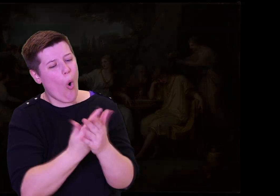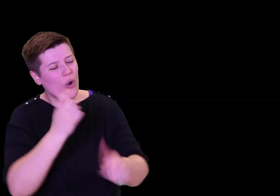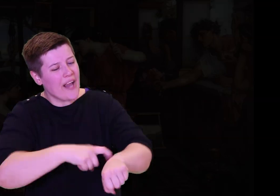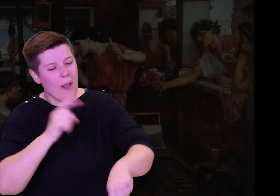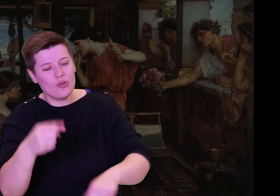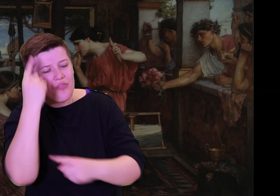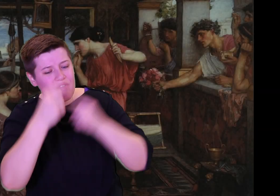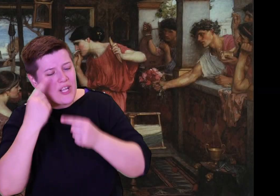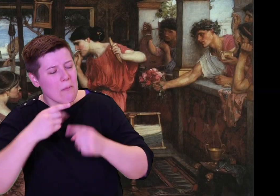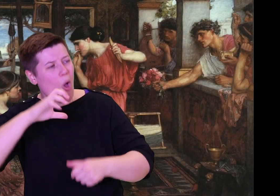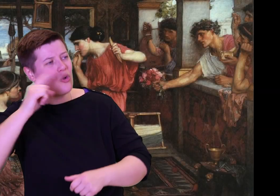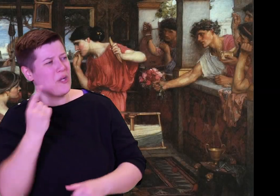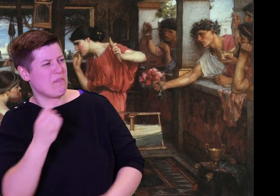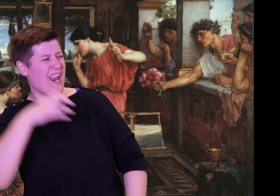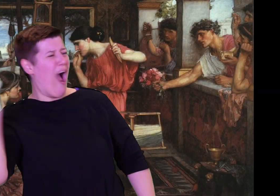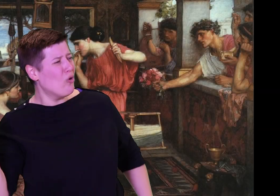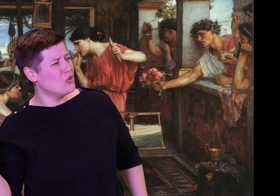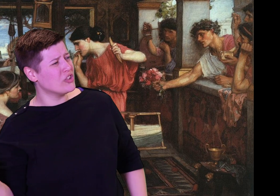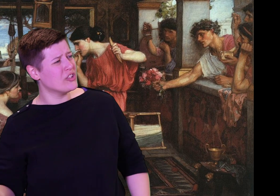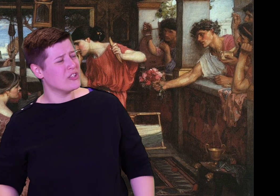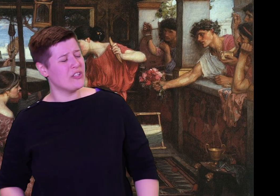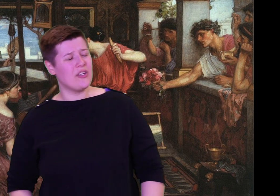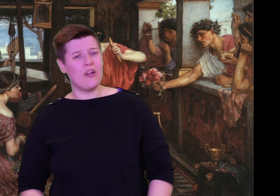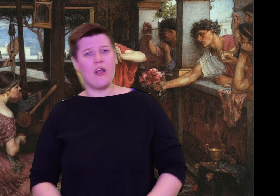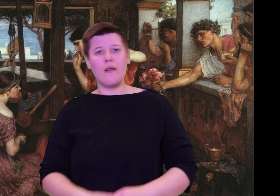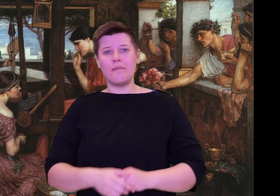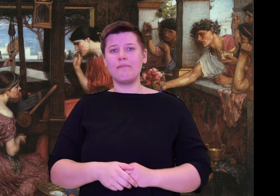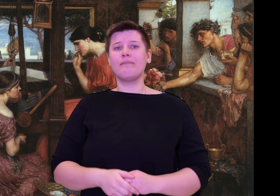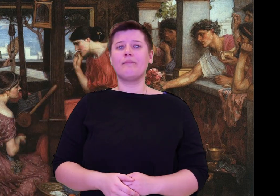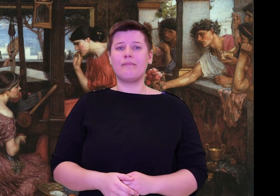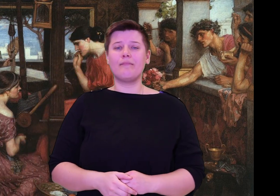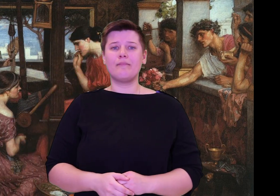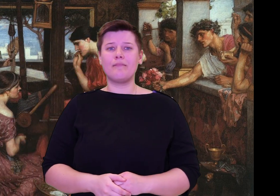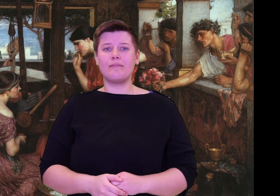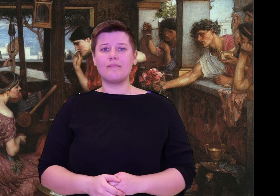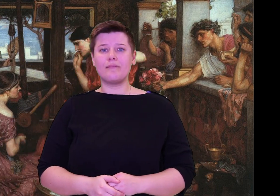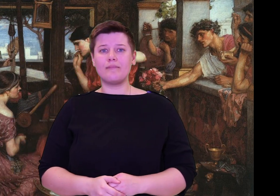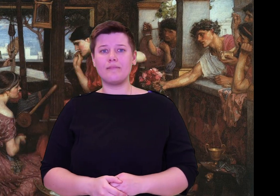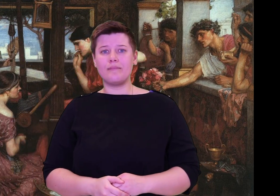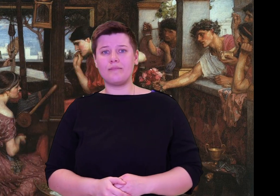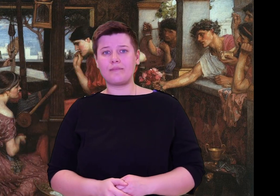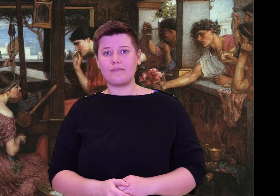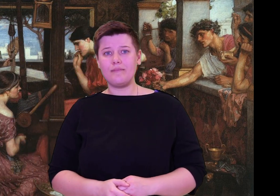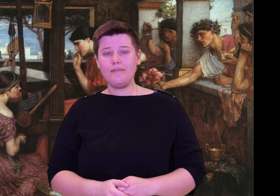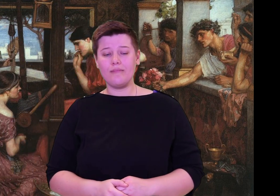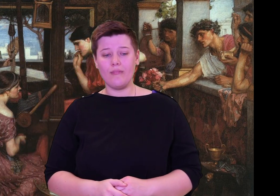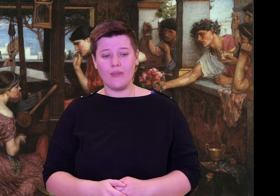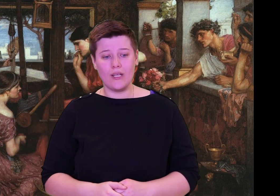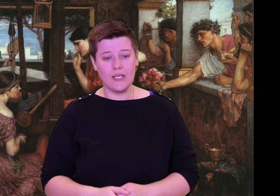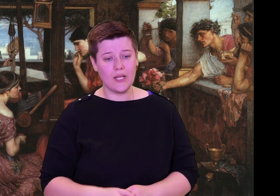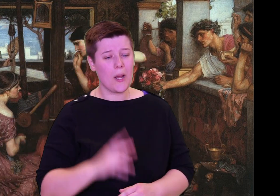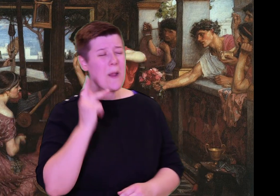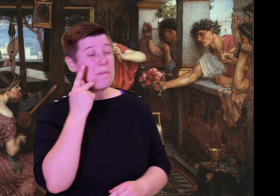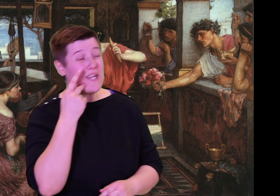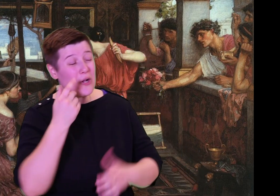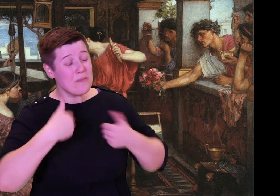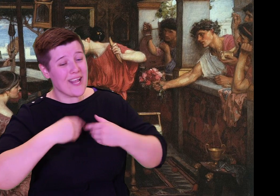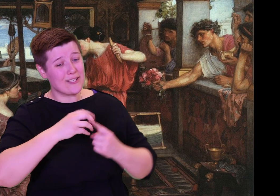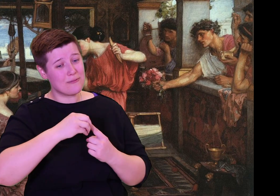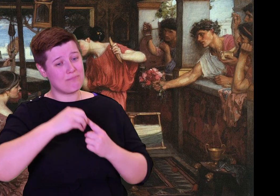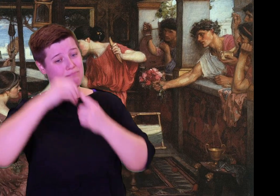Go blame your precious mother. She is cunning. It is the third year, soon it will be four,